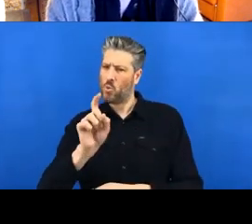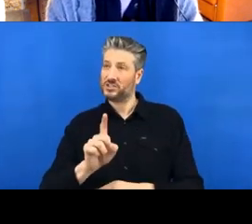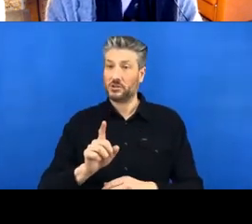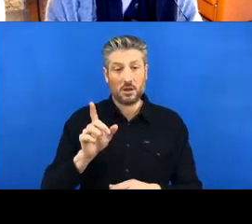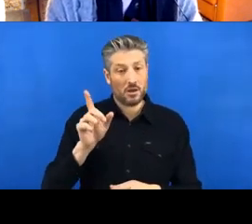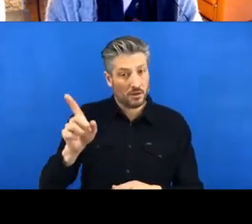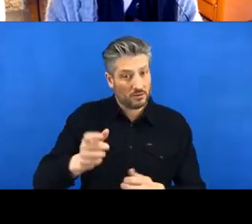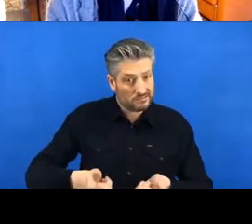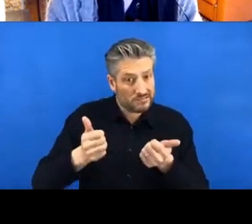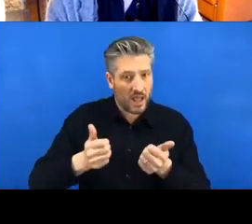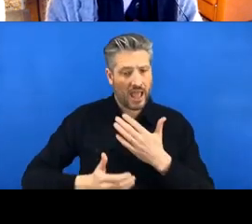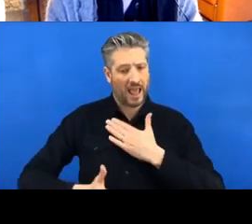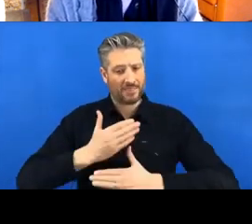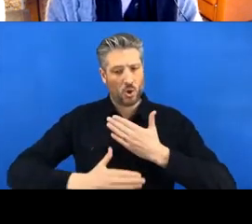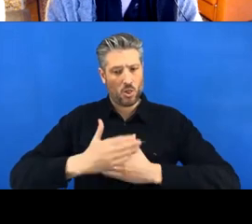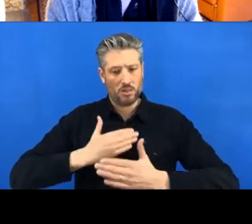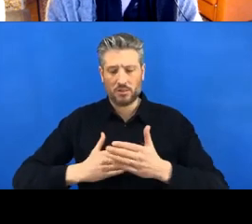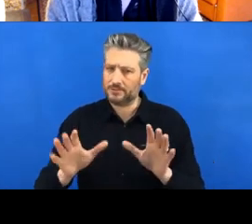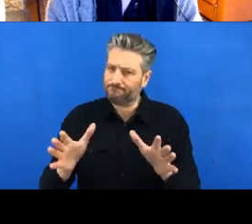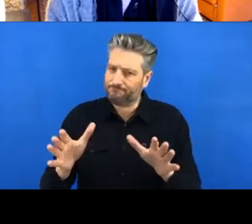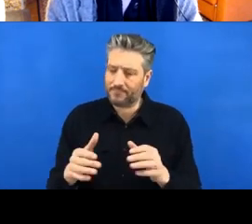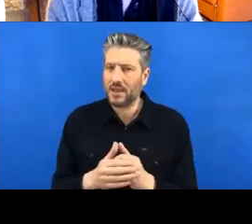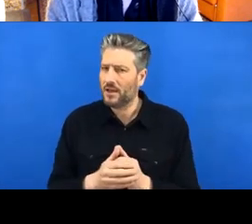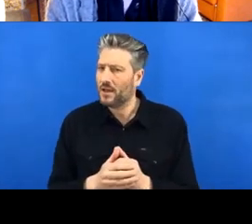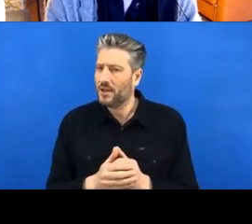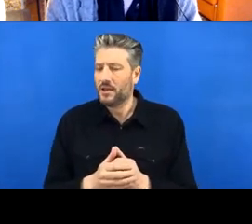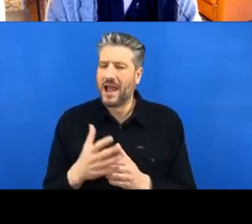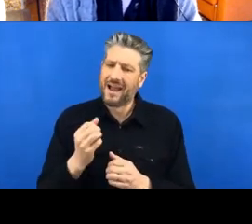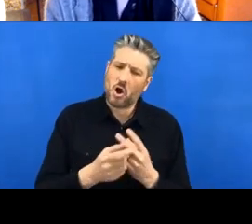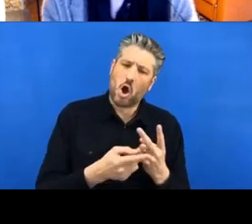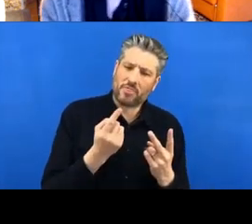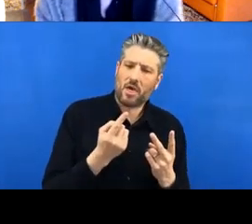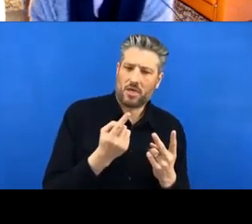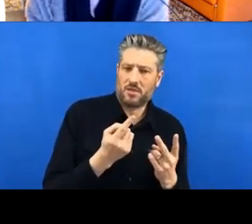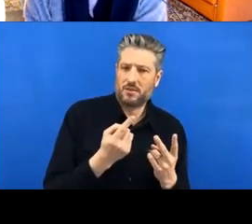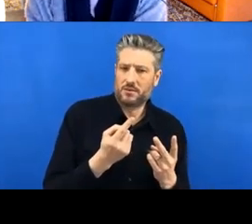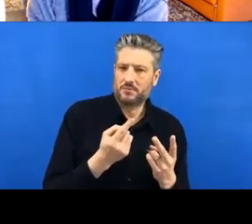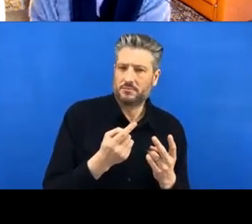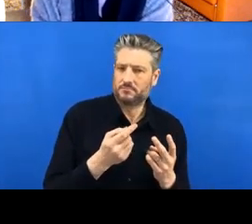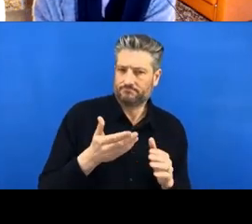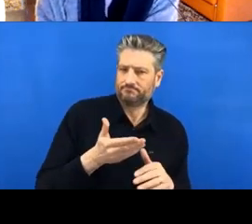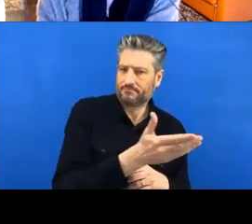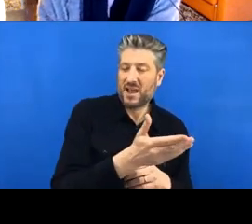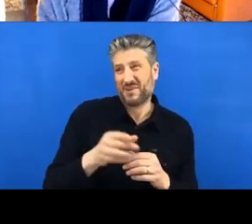So just you're aware, it's not the only way to do this, but I think it's probably the most commonly used in a lot of areas, Okay? I hope that's clear, because it can be very confusing at the start.